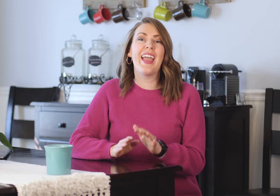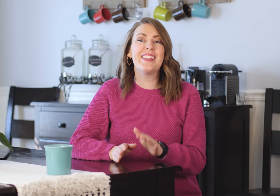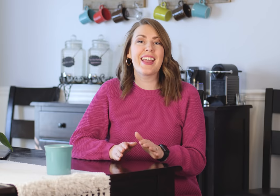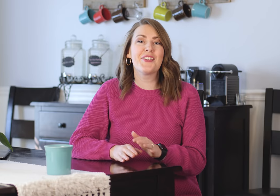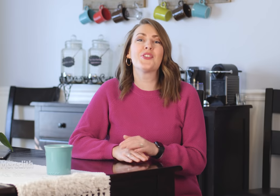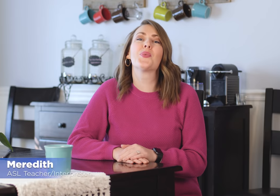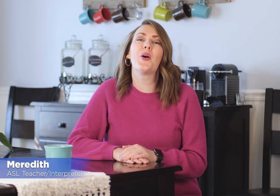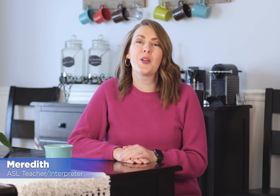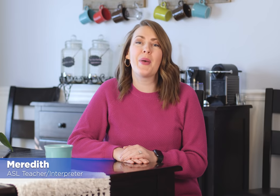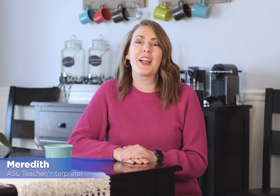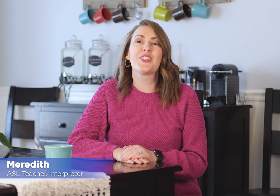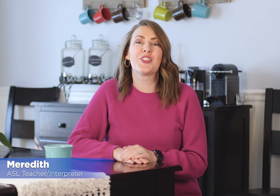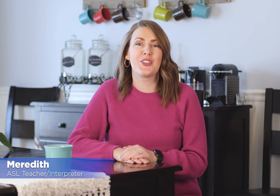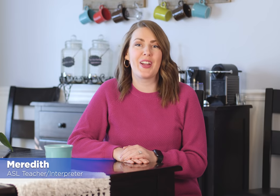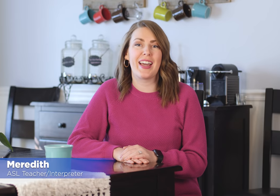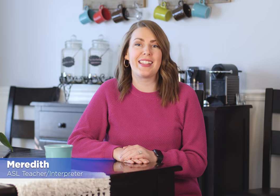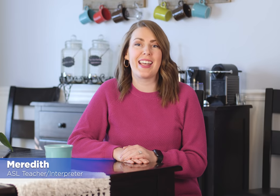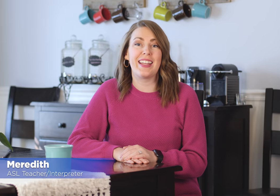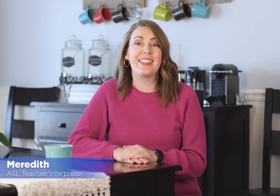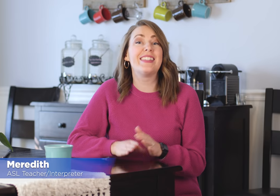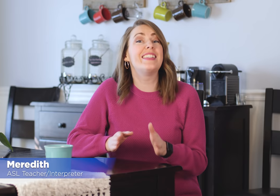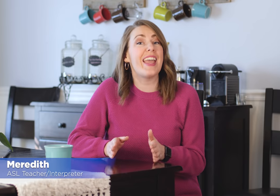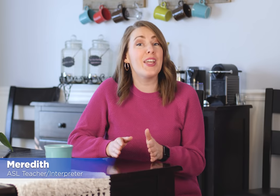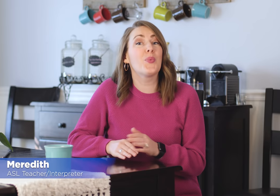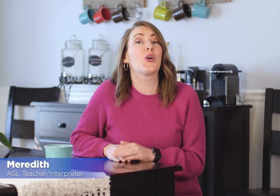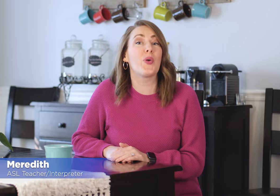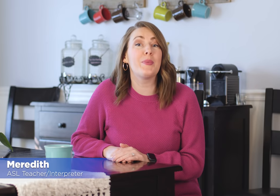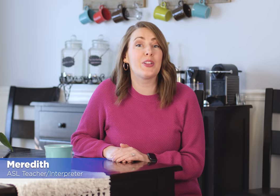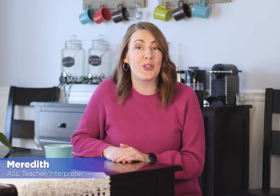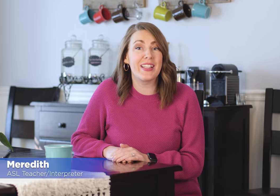Hey signers! Welcome back to Learn How to Sign. Today we're going to be learning